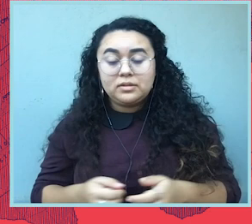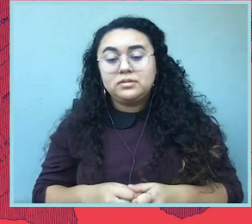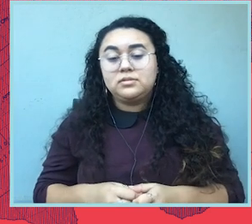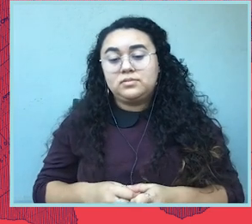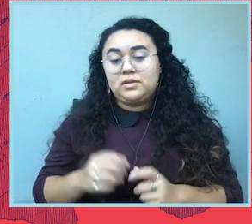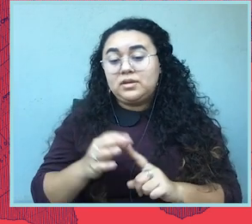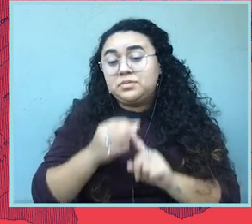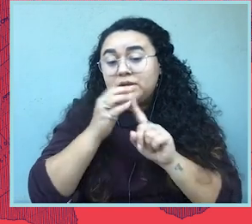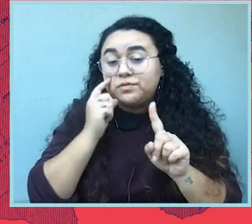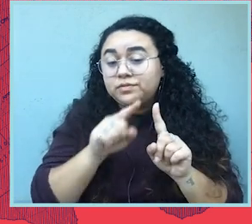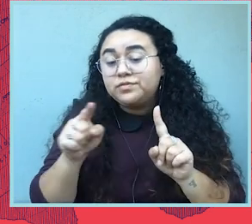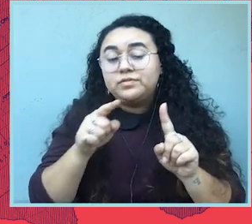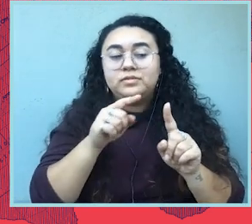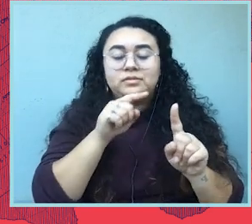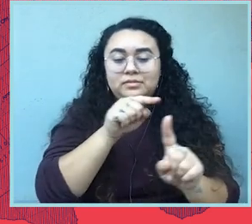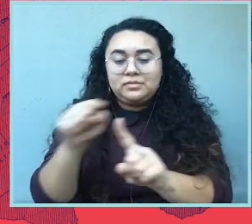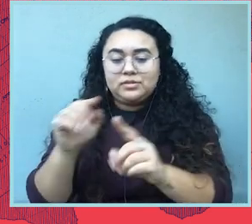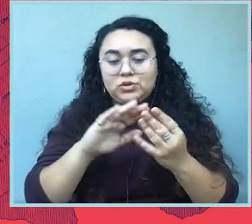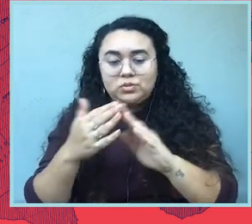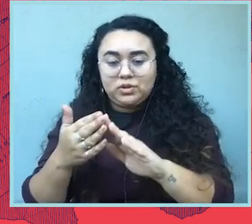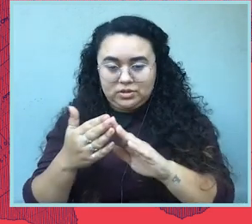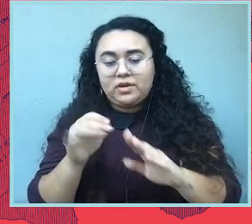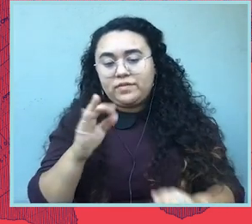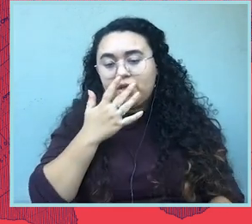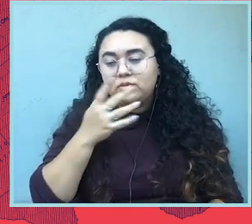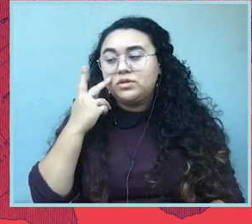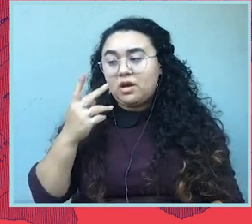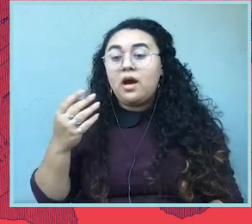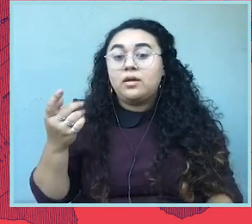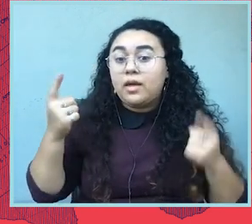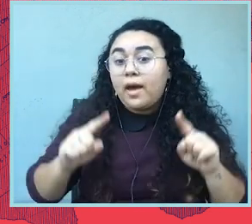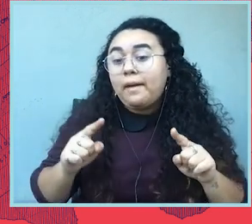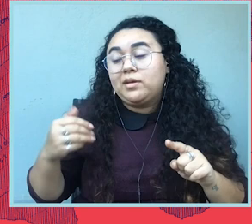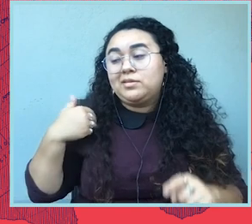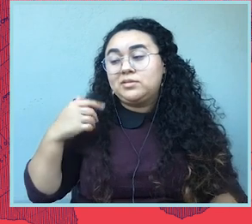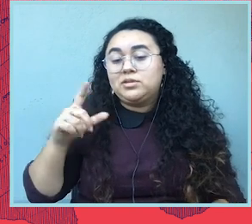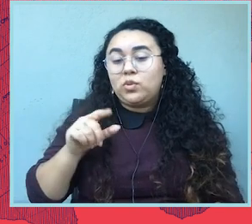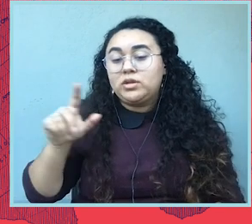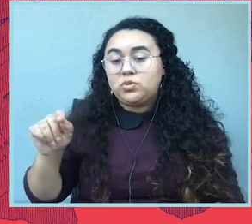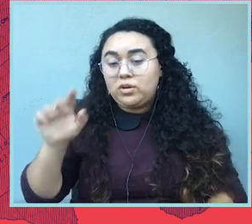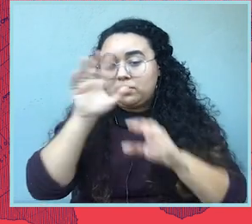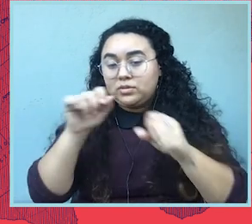voter participation, especially among certain communities that we saw in the 2020 election.